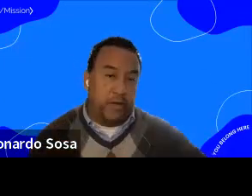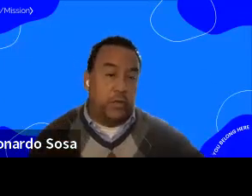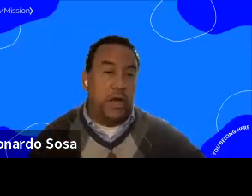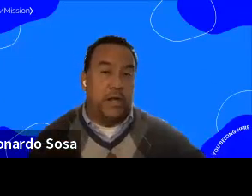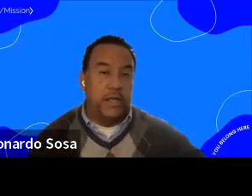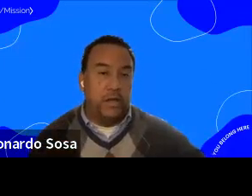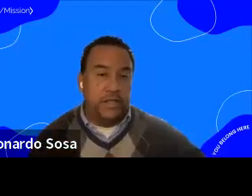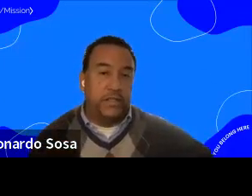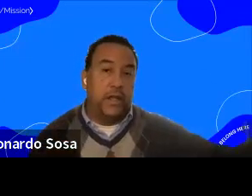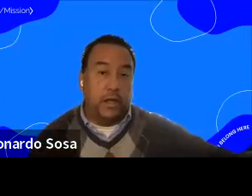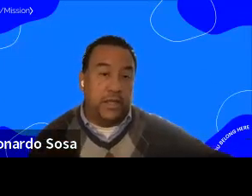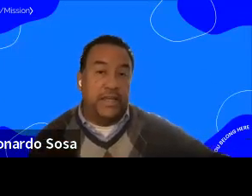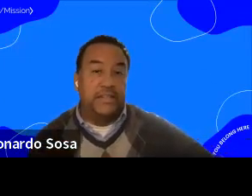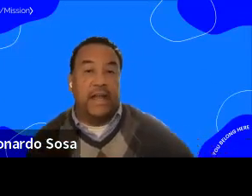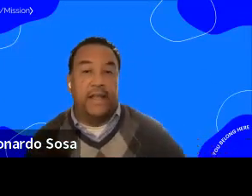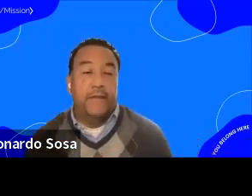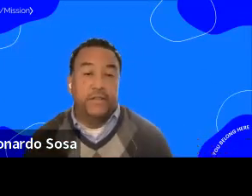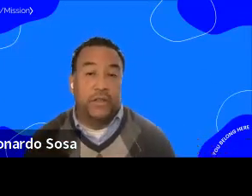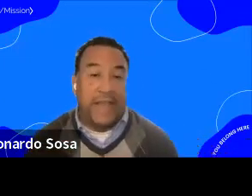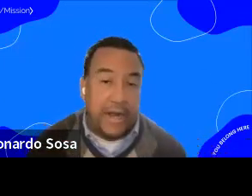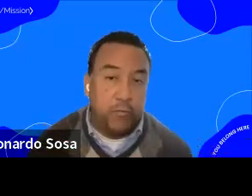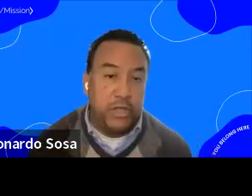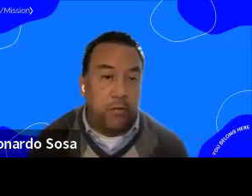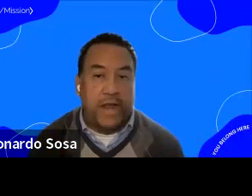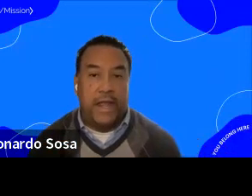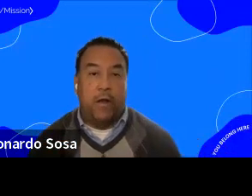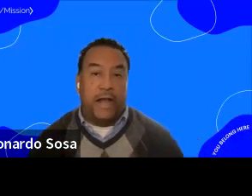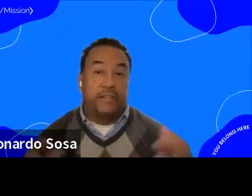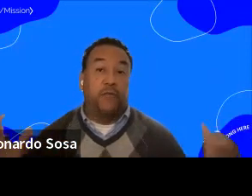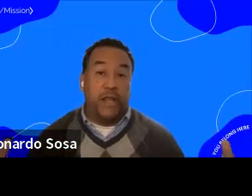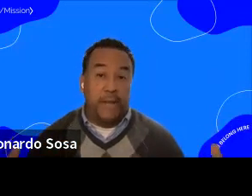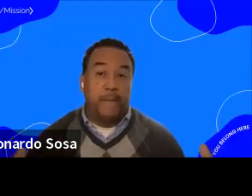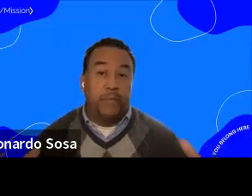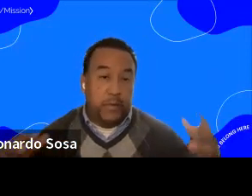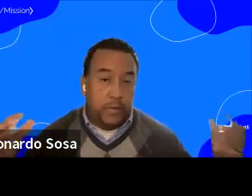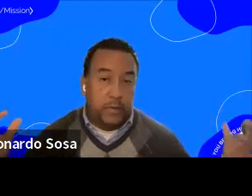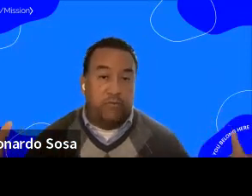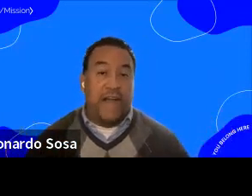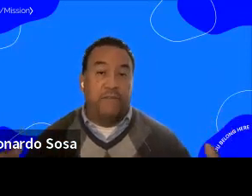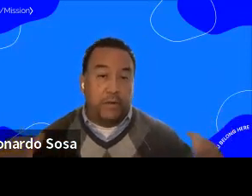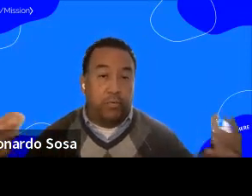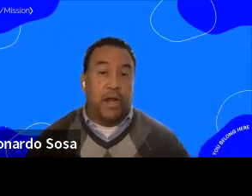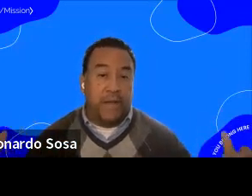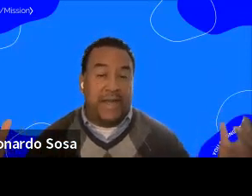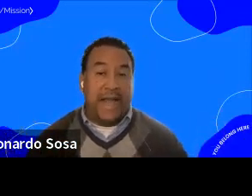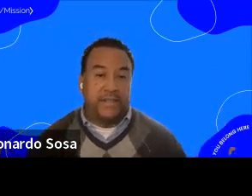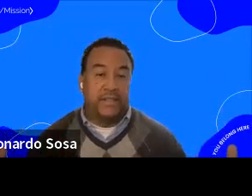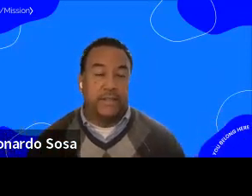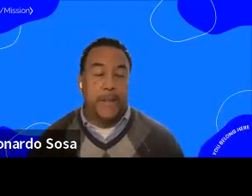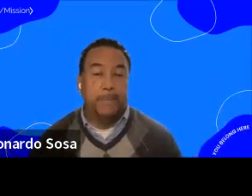and over 300 units on the east side, so that community right now has 3 fiver.